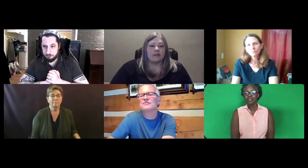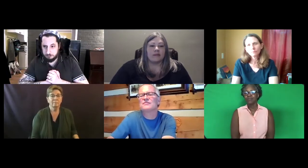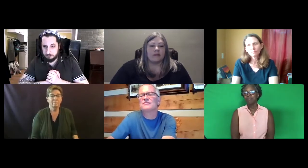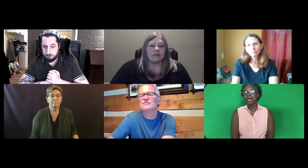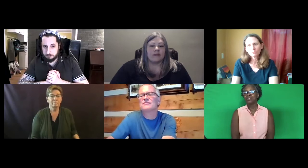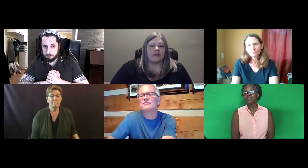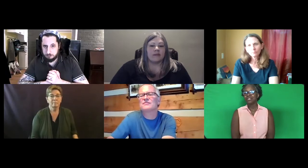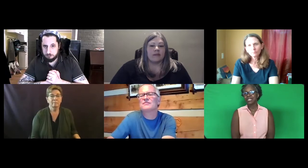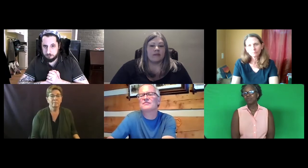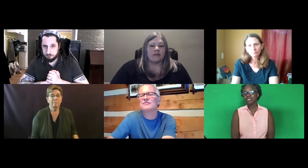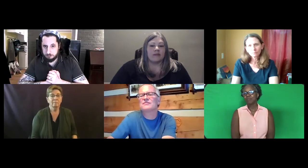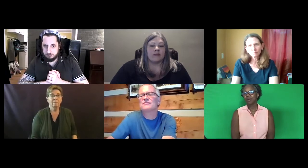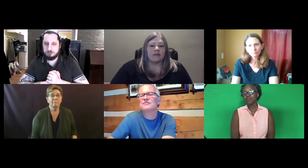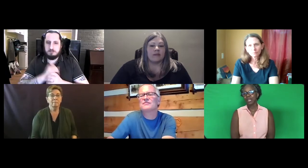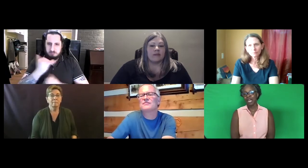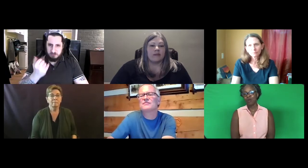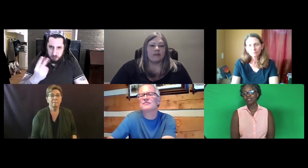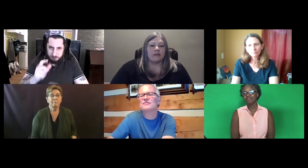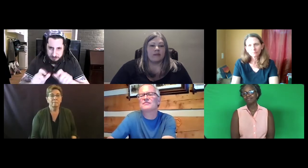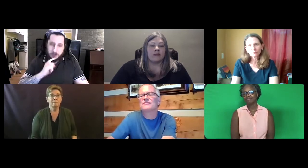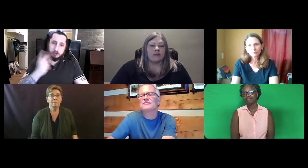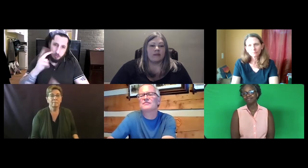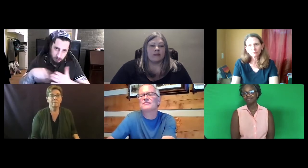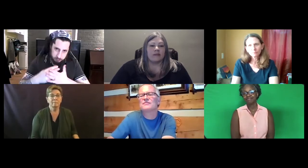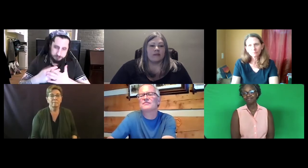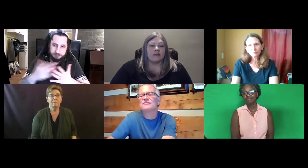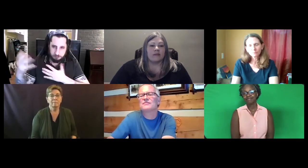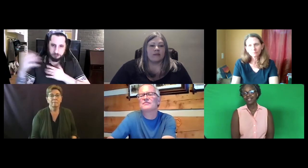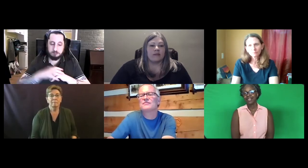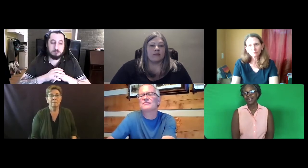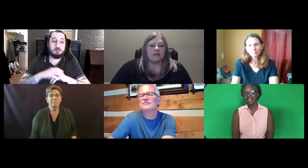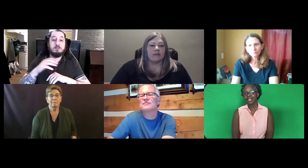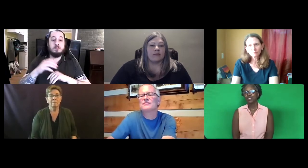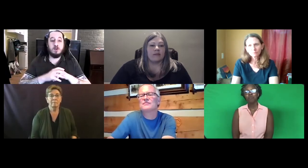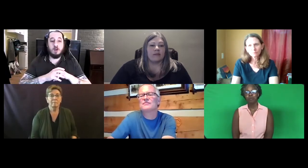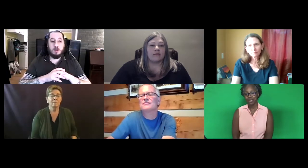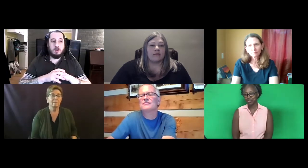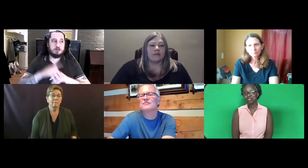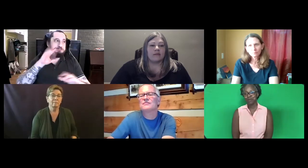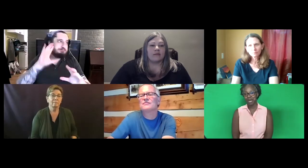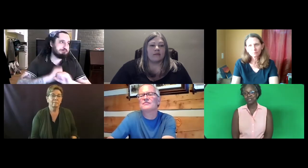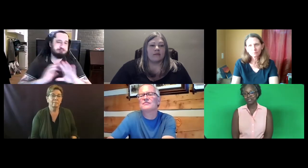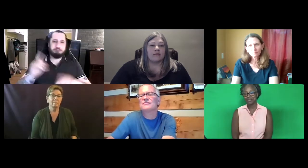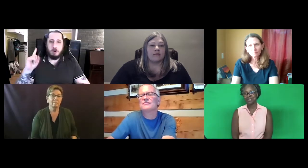So imagine sitting with someone for an hour. Then two people that's two hours.